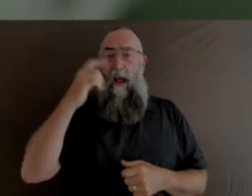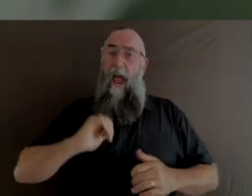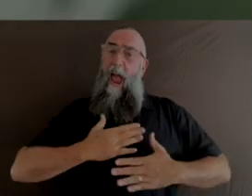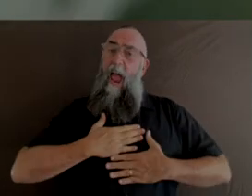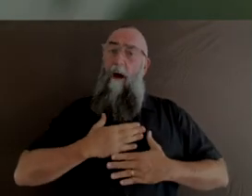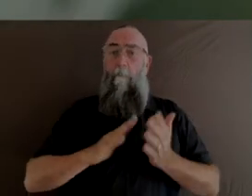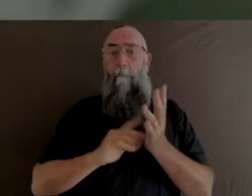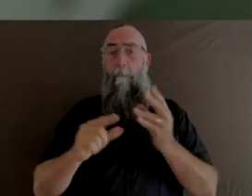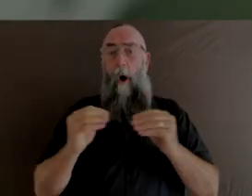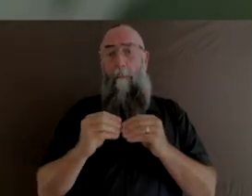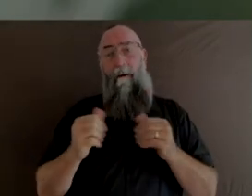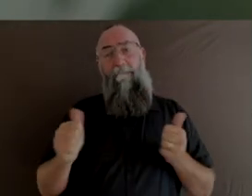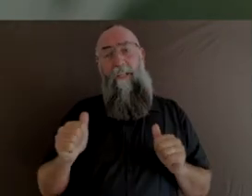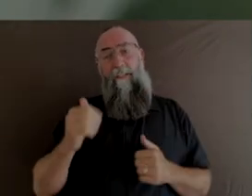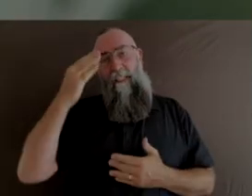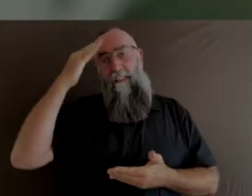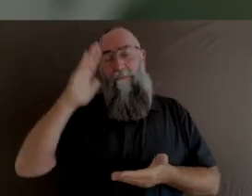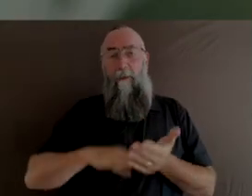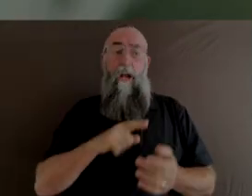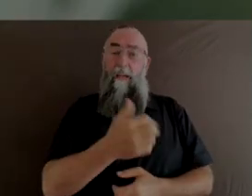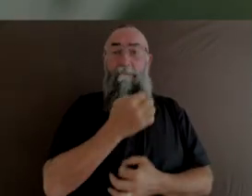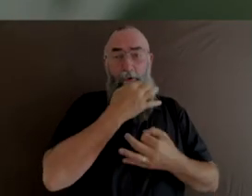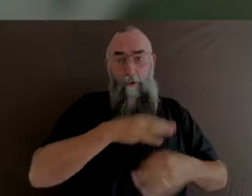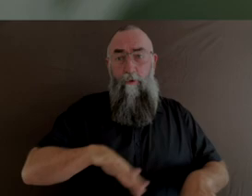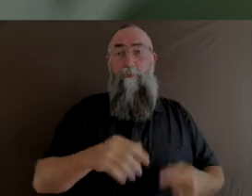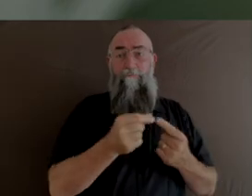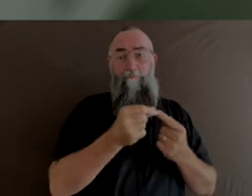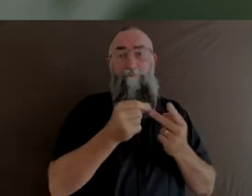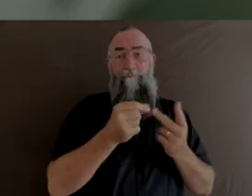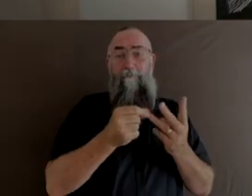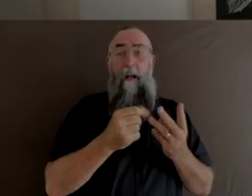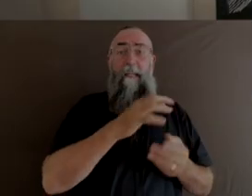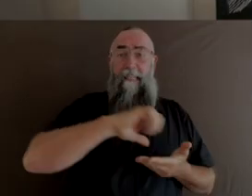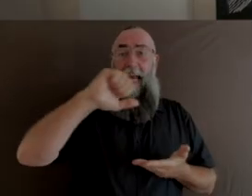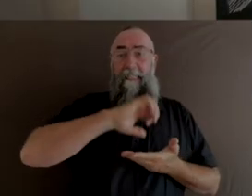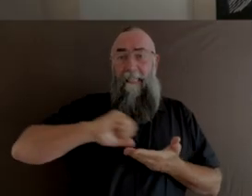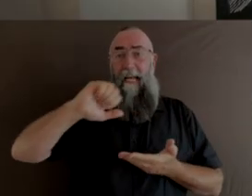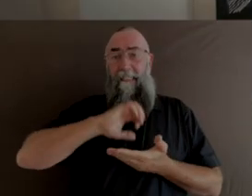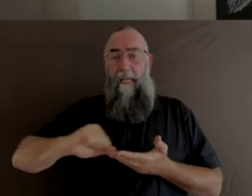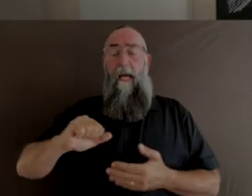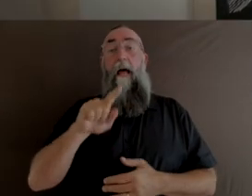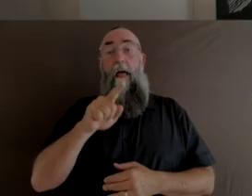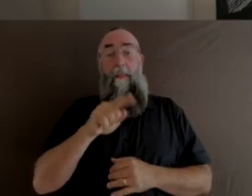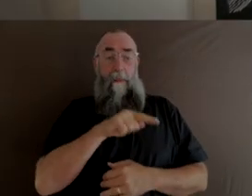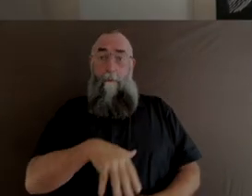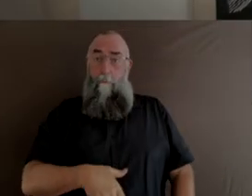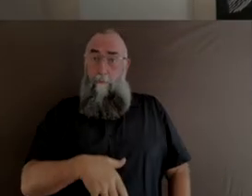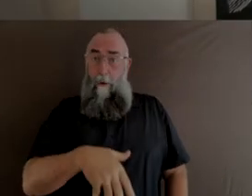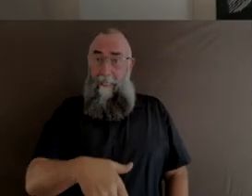She had mothered a number of children which were all removed. This pregnancy that I was involved with,